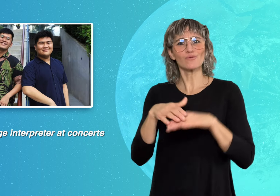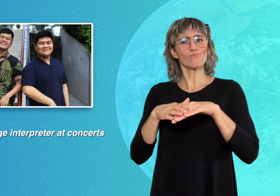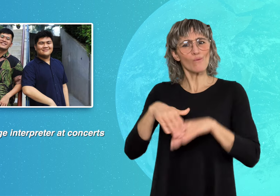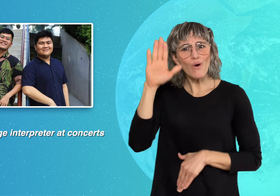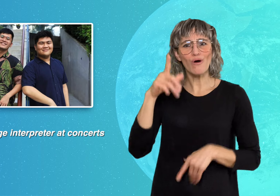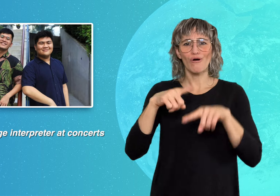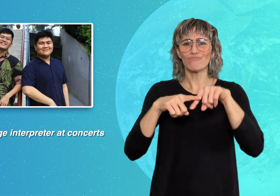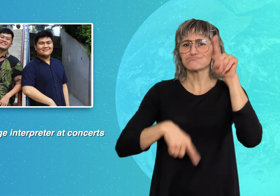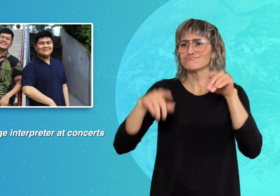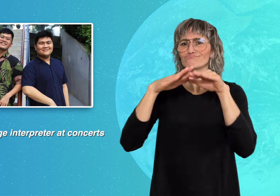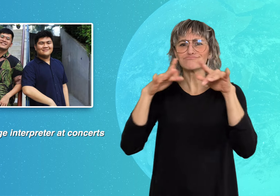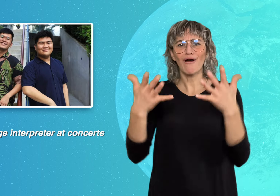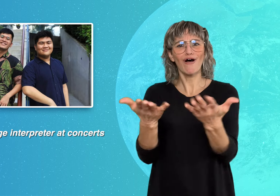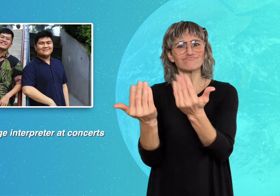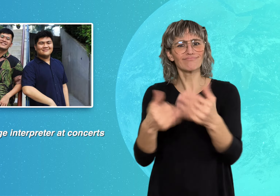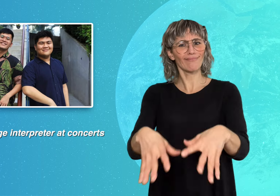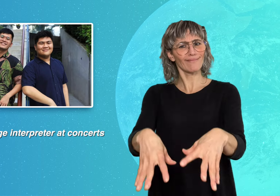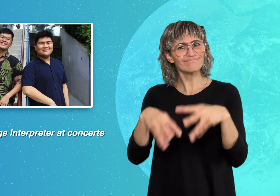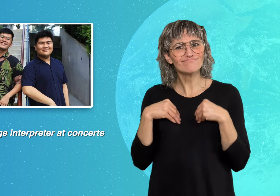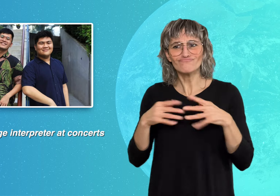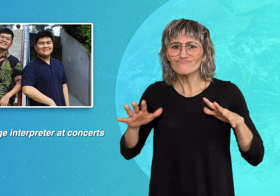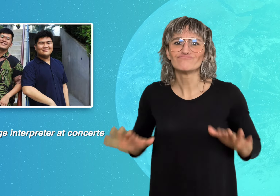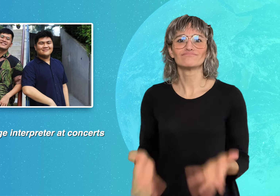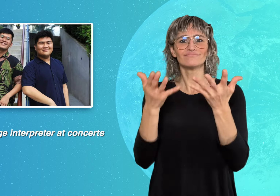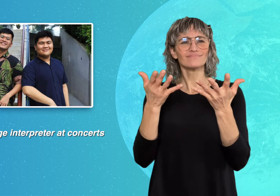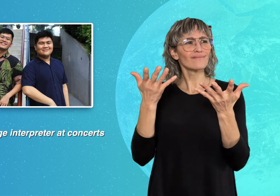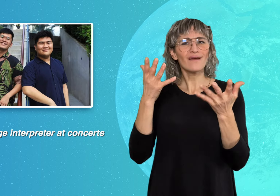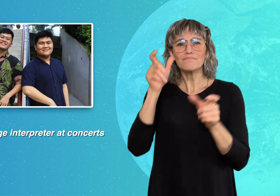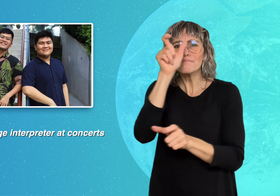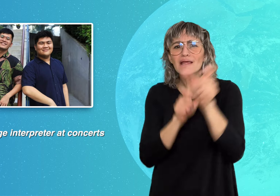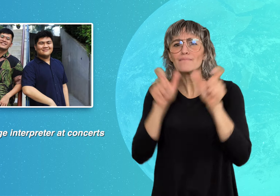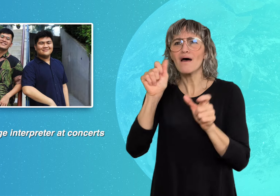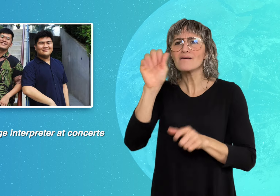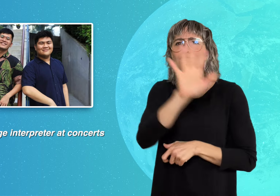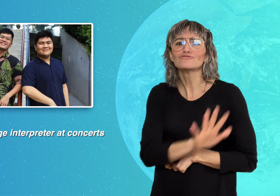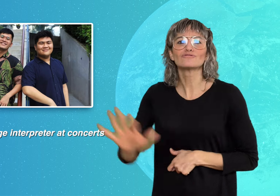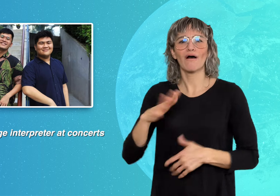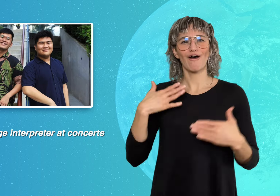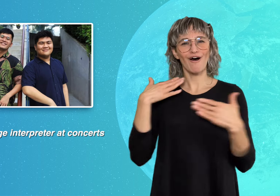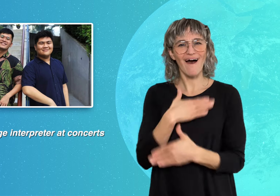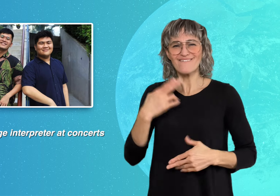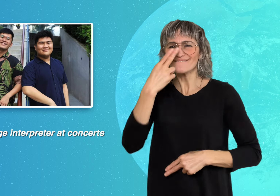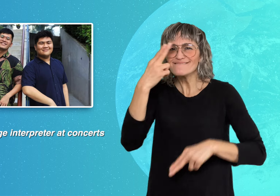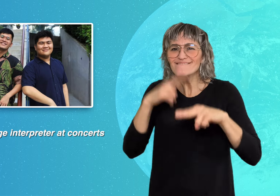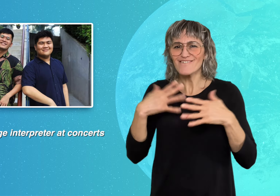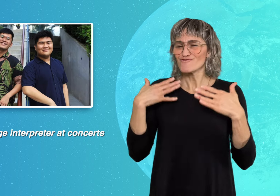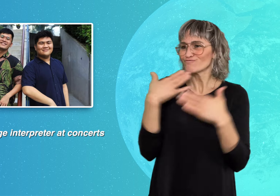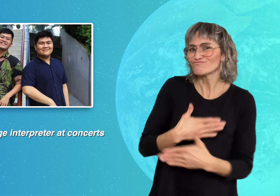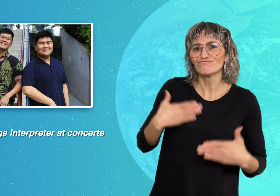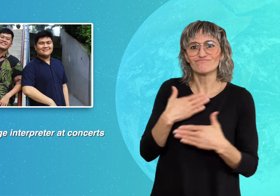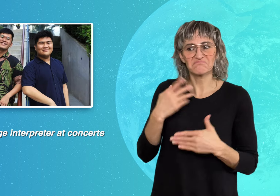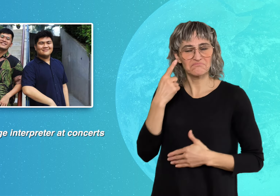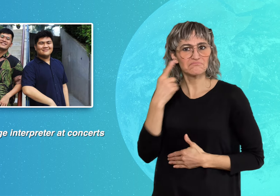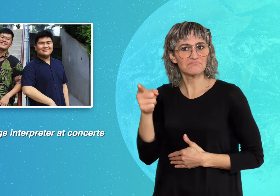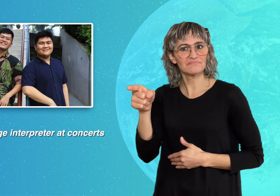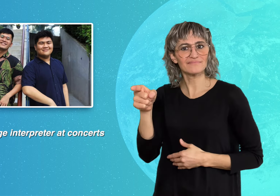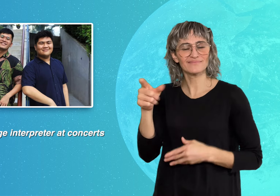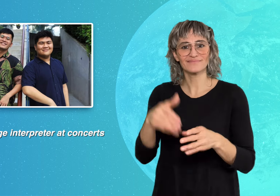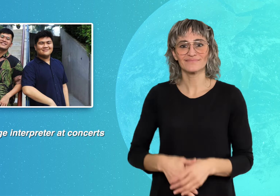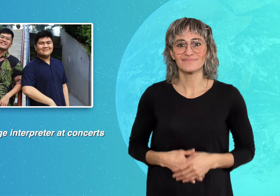toward making concerts more diverse and fun for everyone in Asia.